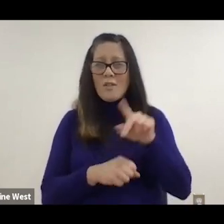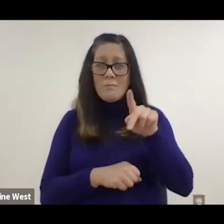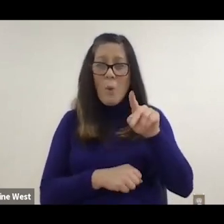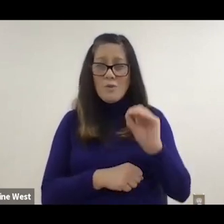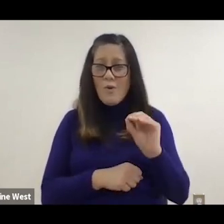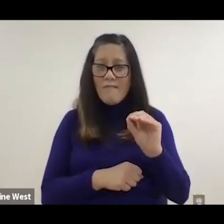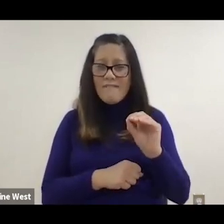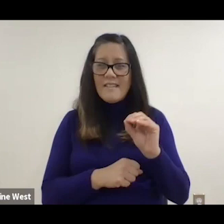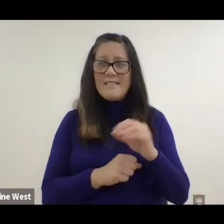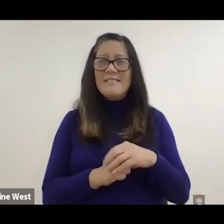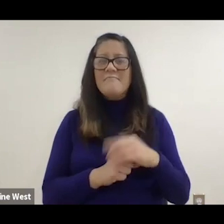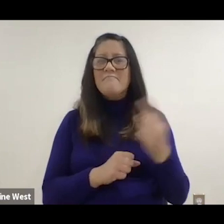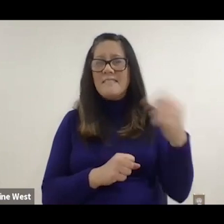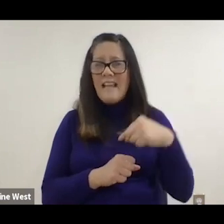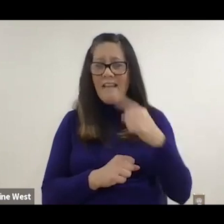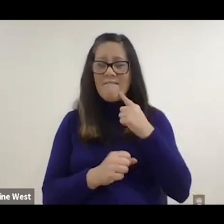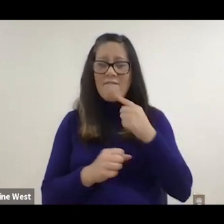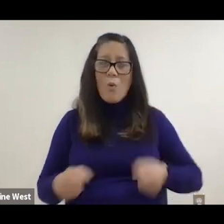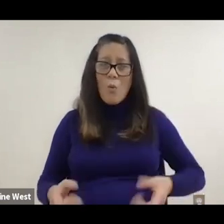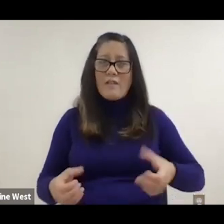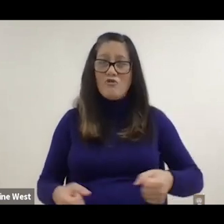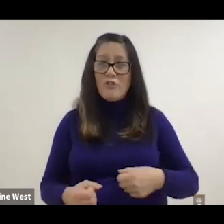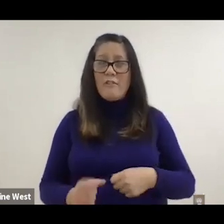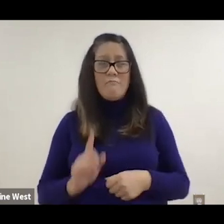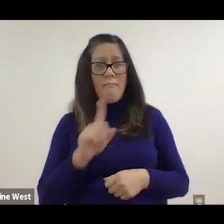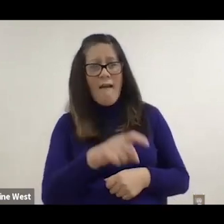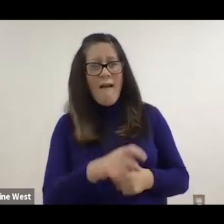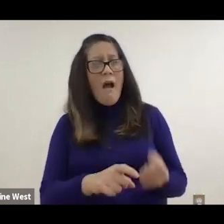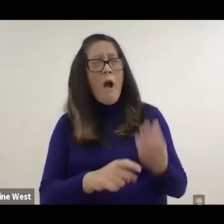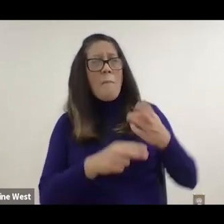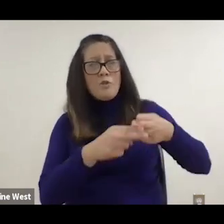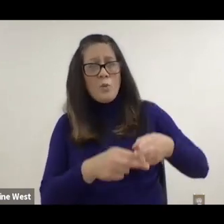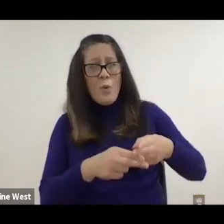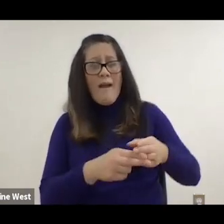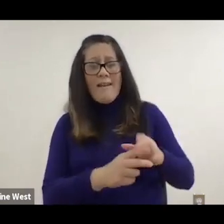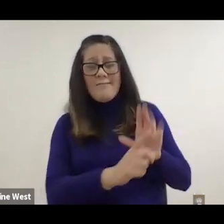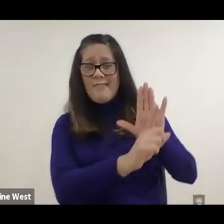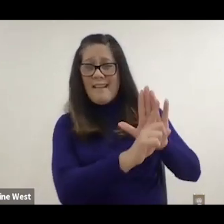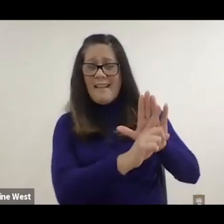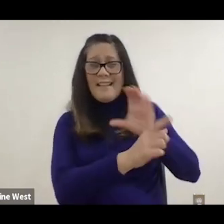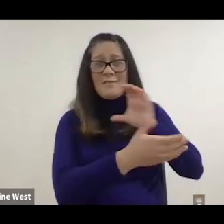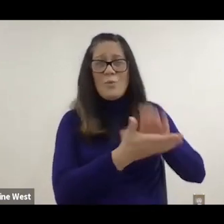she asked how much he weighed and and his wife sort of chuckled and said,